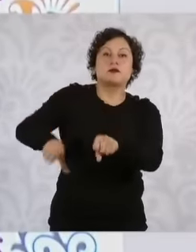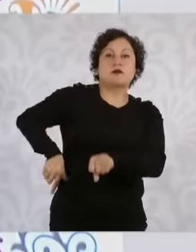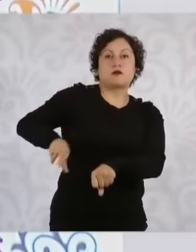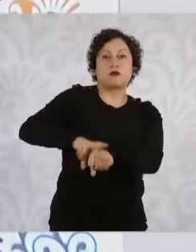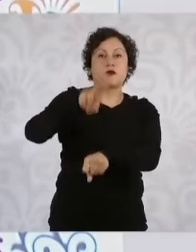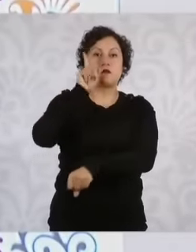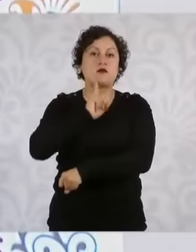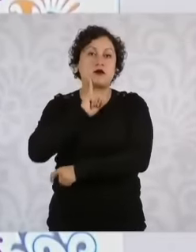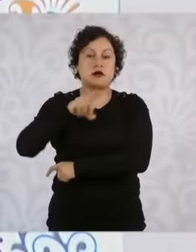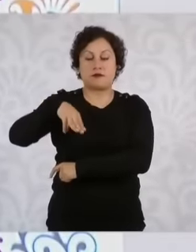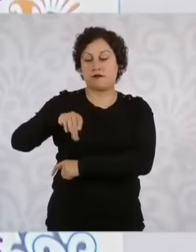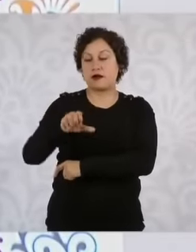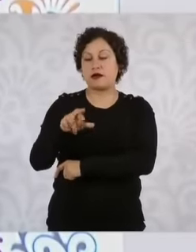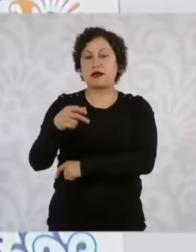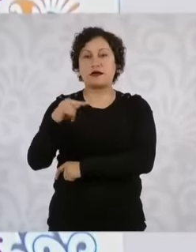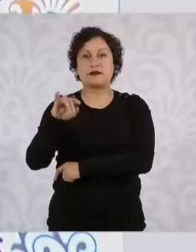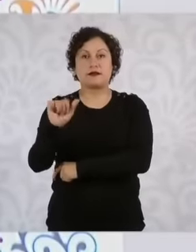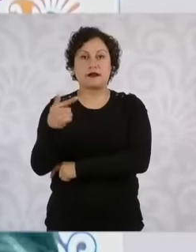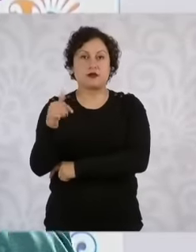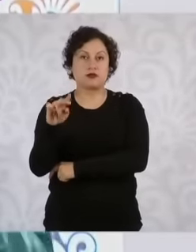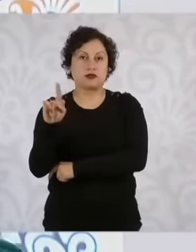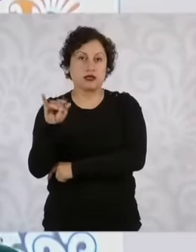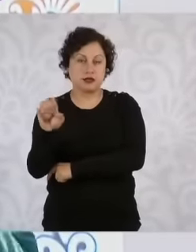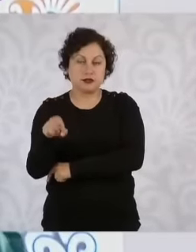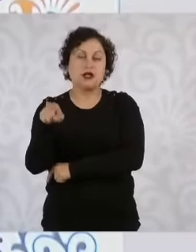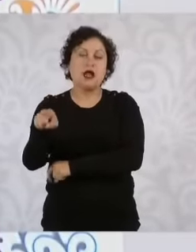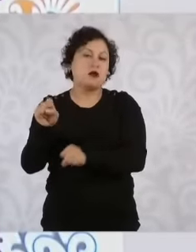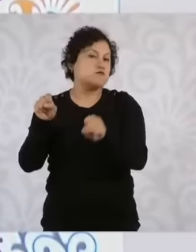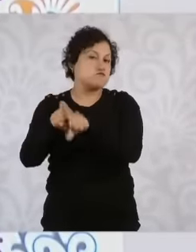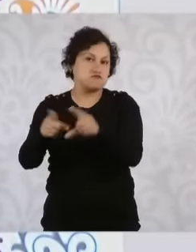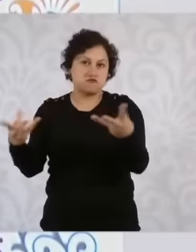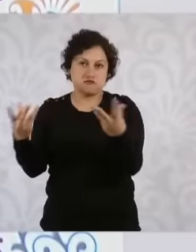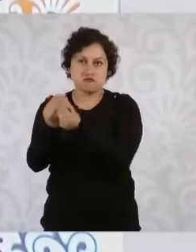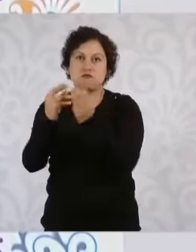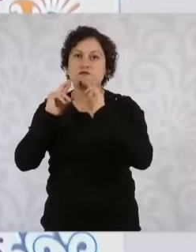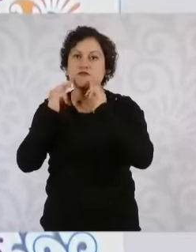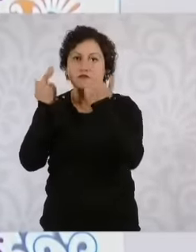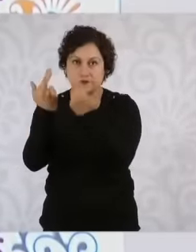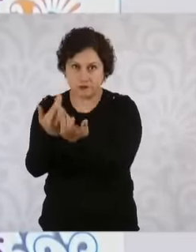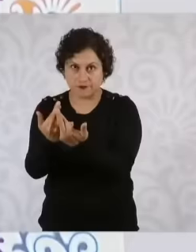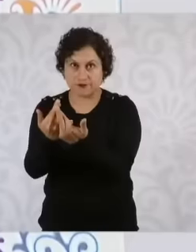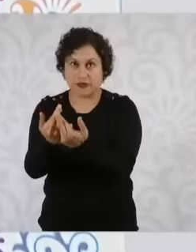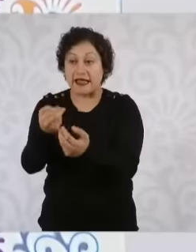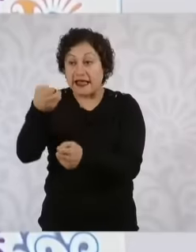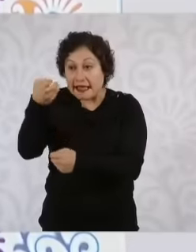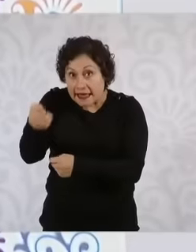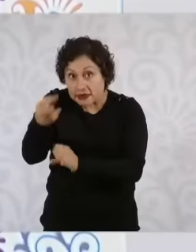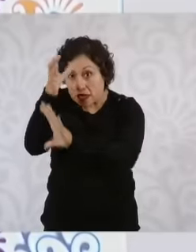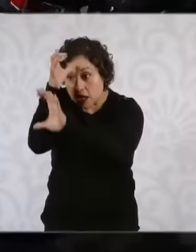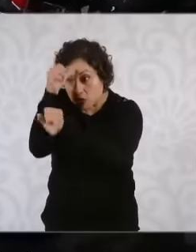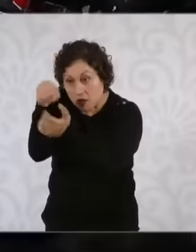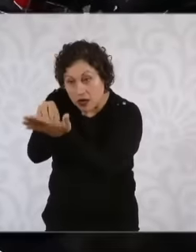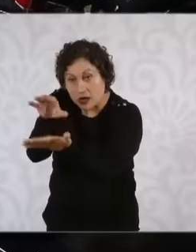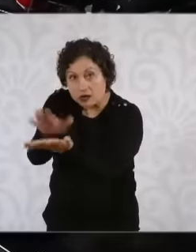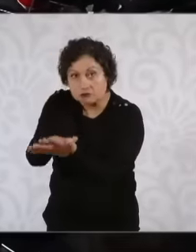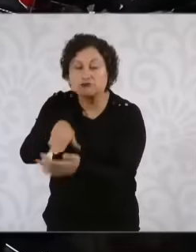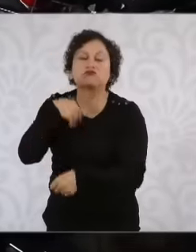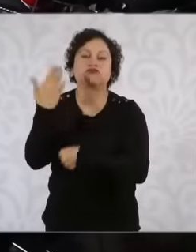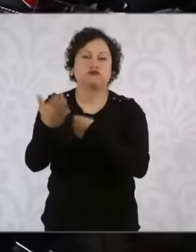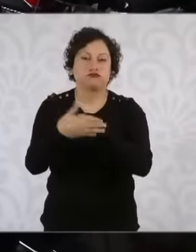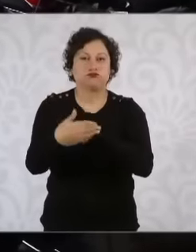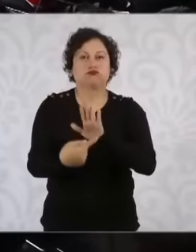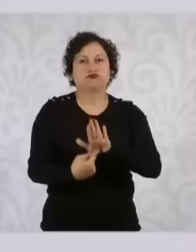González Arabia. We are going to do it. We publicize the commitments by state, then we work